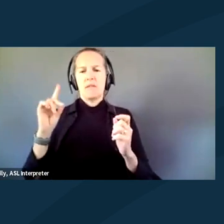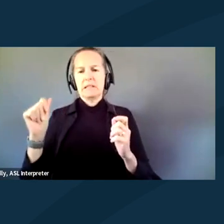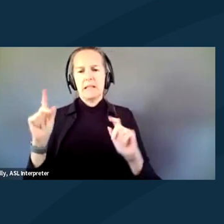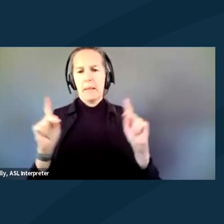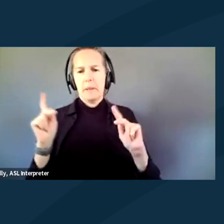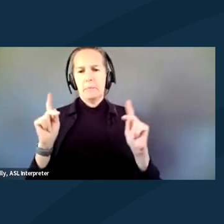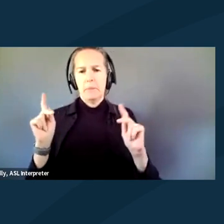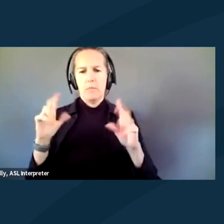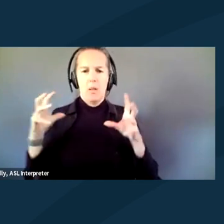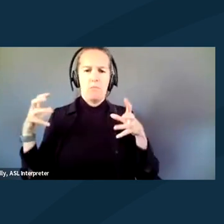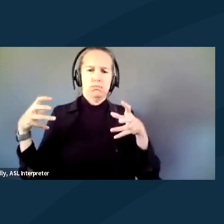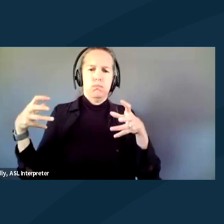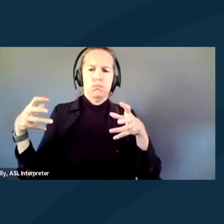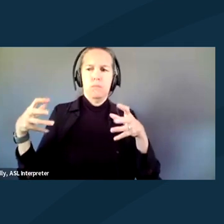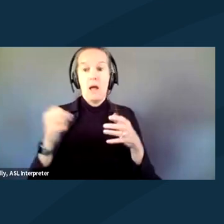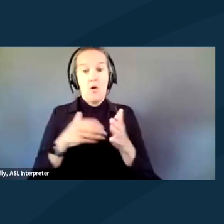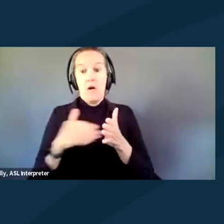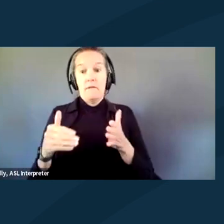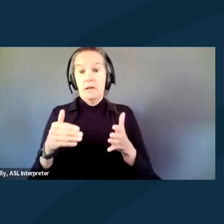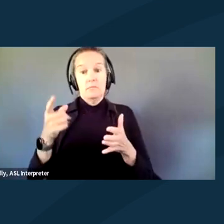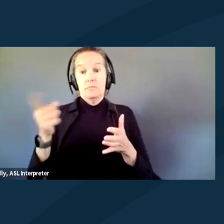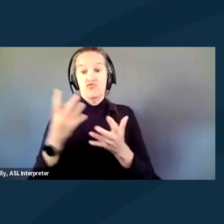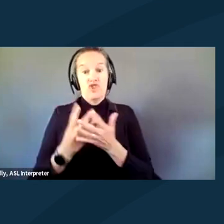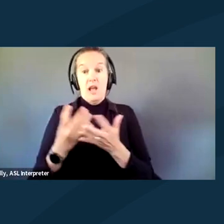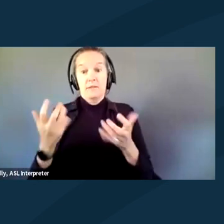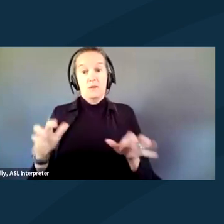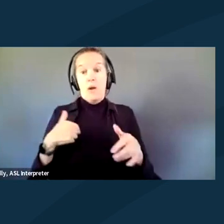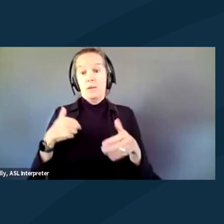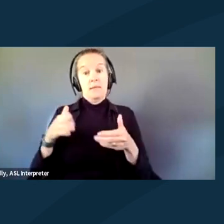Oftentimes they don't want us in the jail. And so they'll let us go.